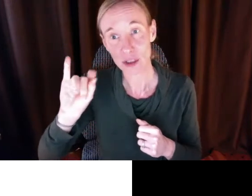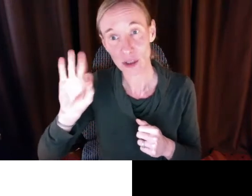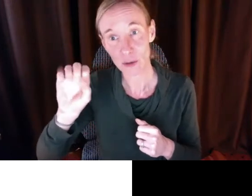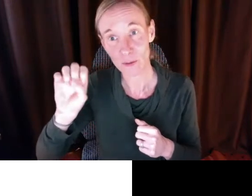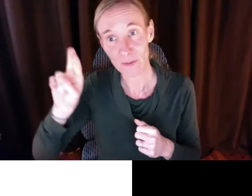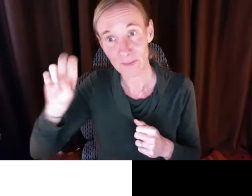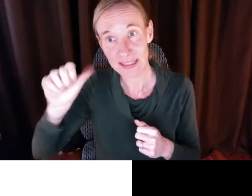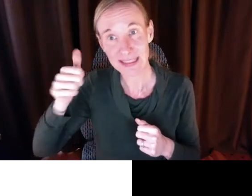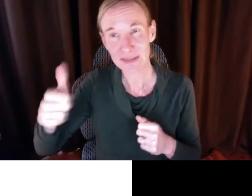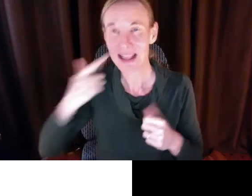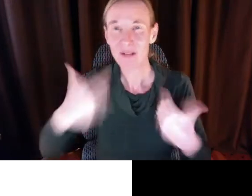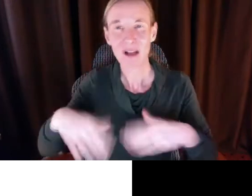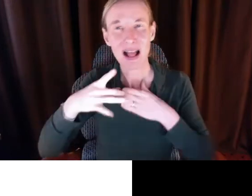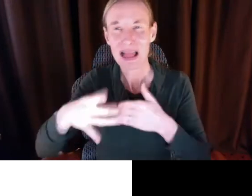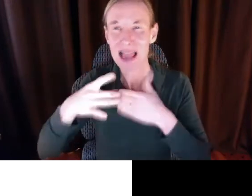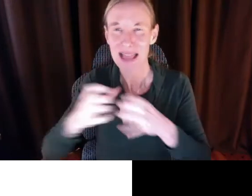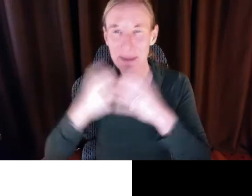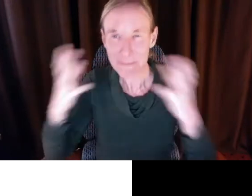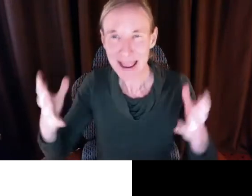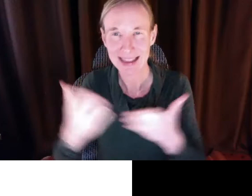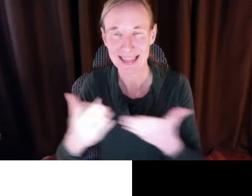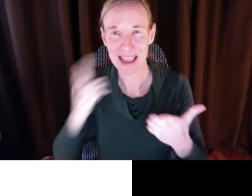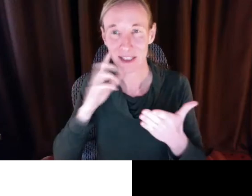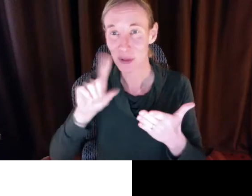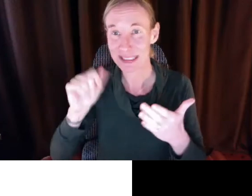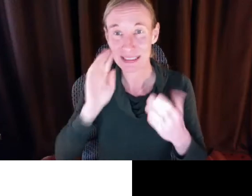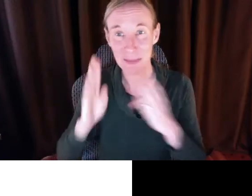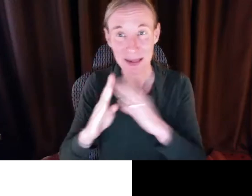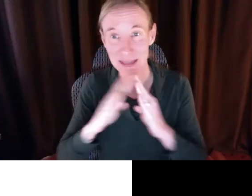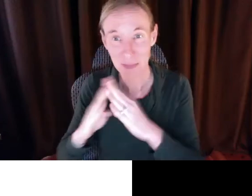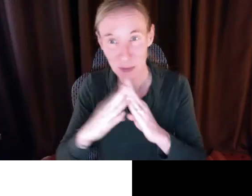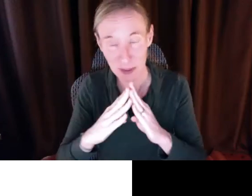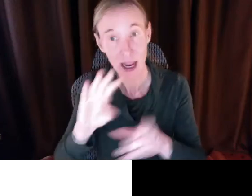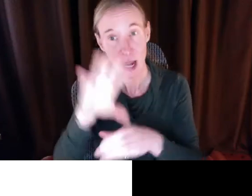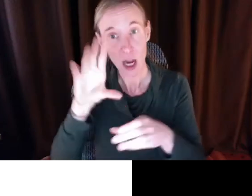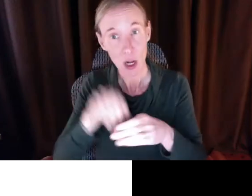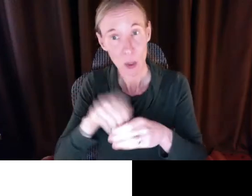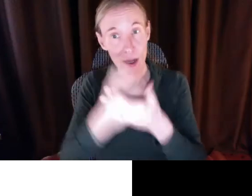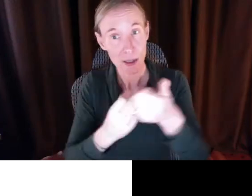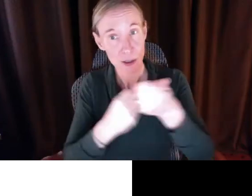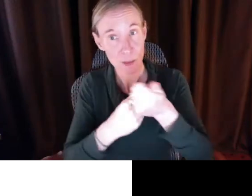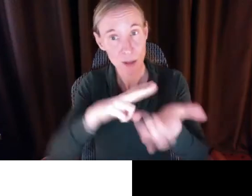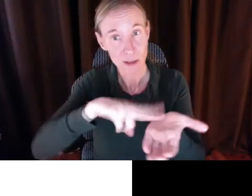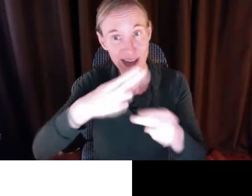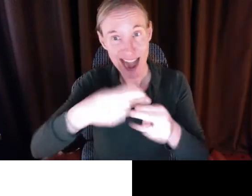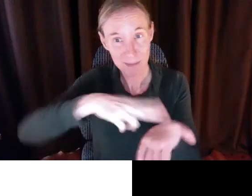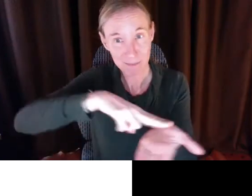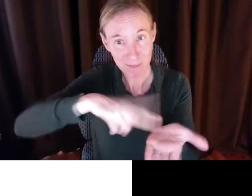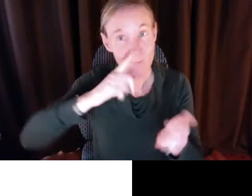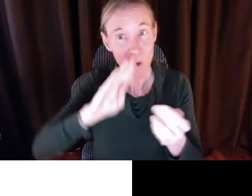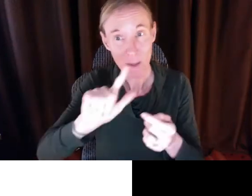force before it became a committee. Assemblyman Skoufis really championed many things for the disability